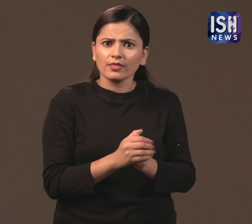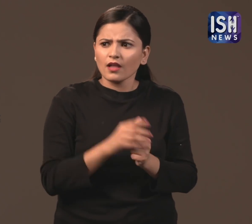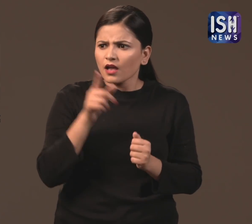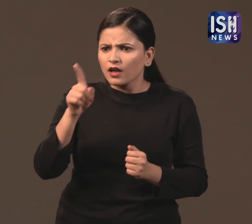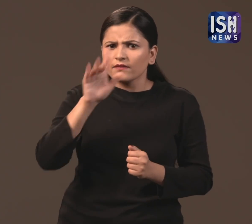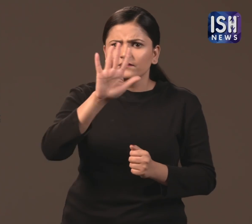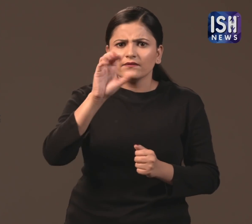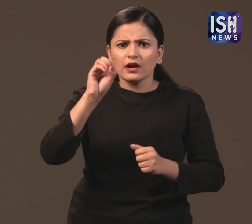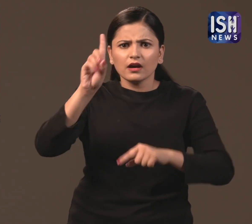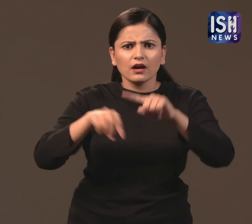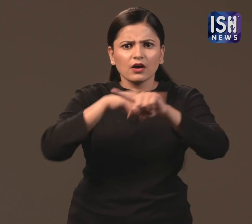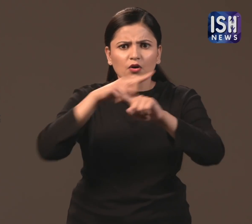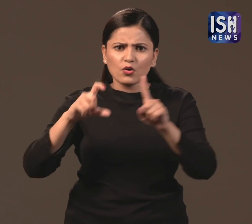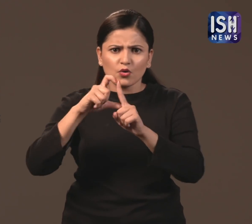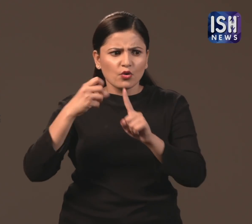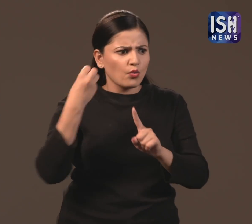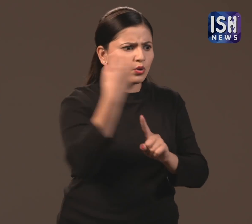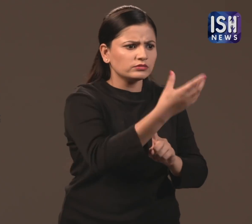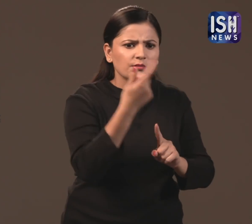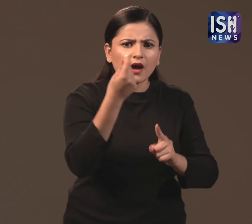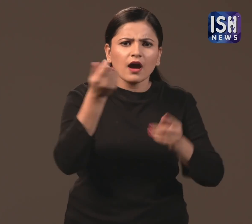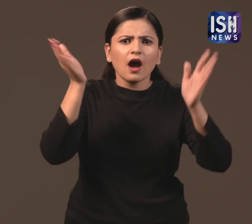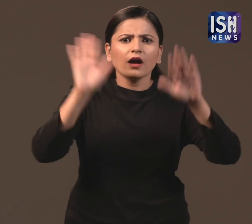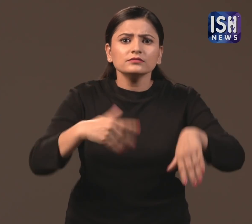He would donate the 50% by